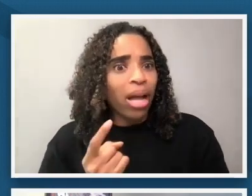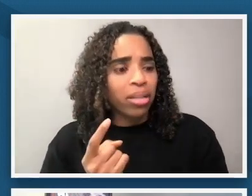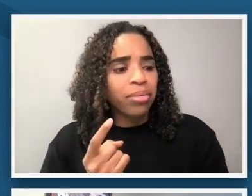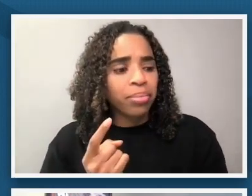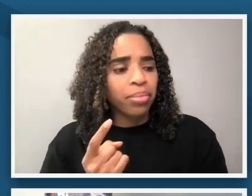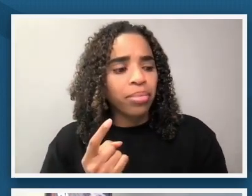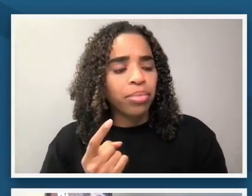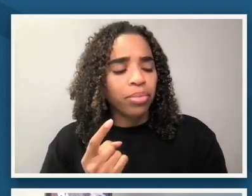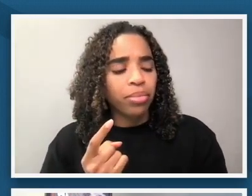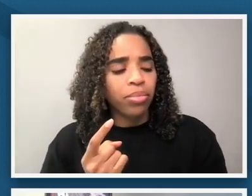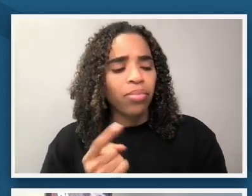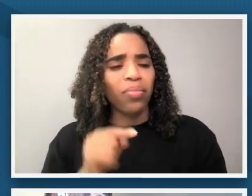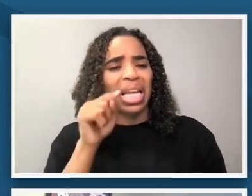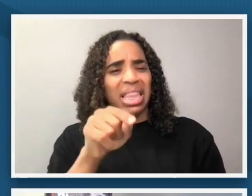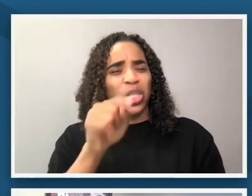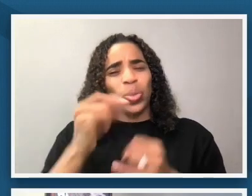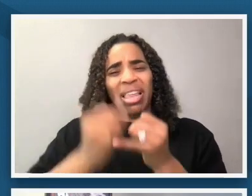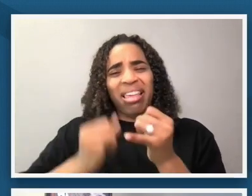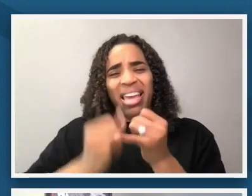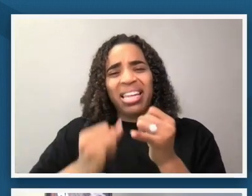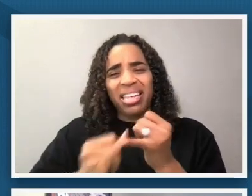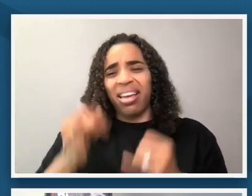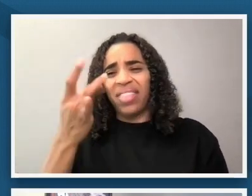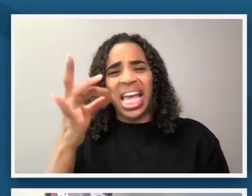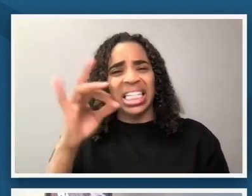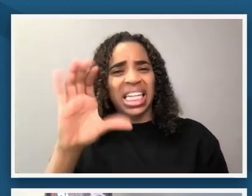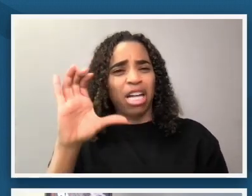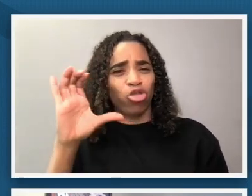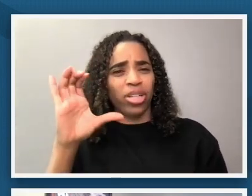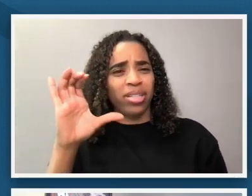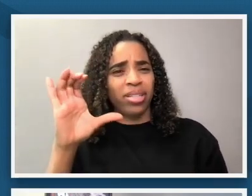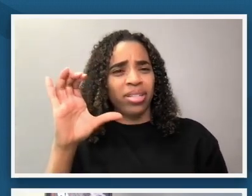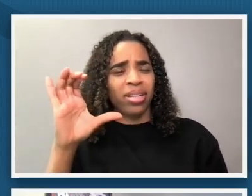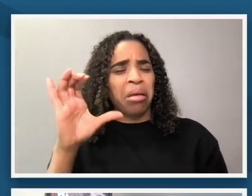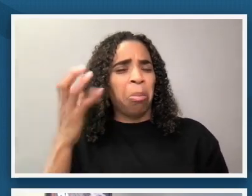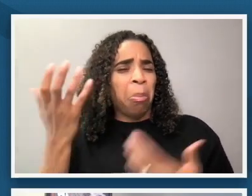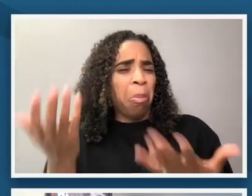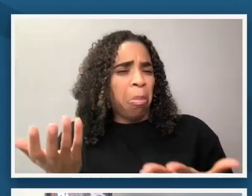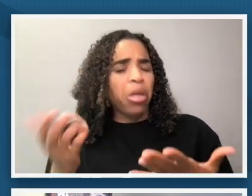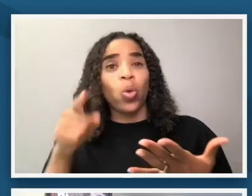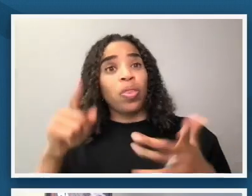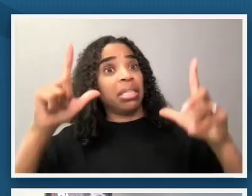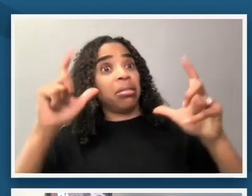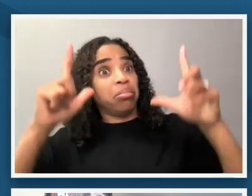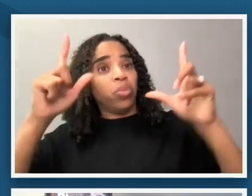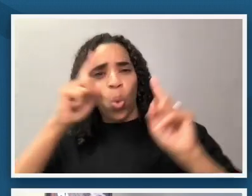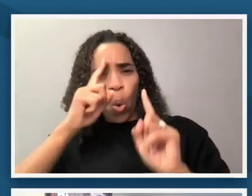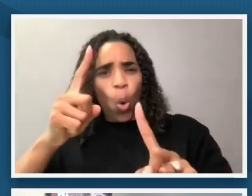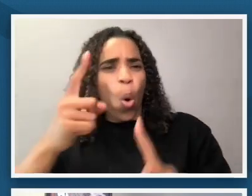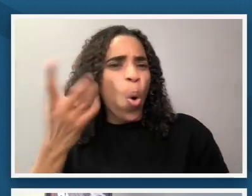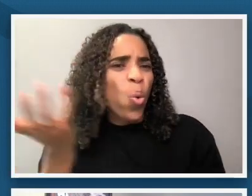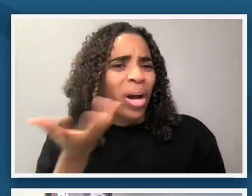late 1800s so how how did it come to be which goes